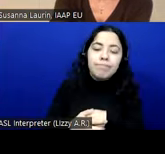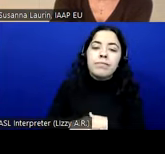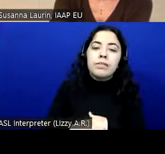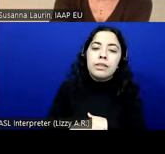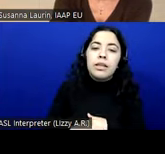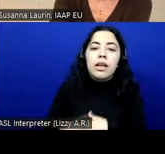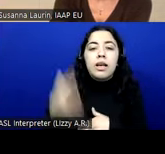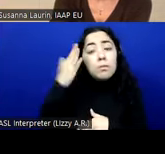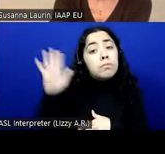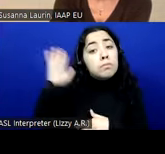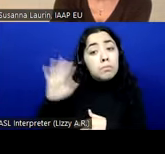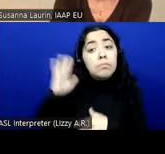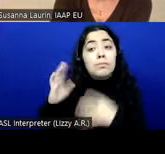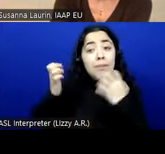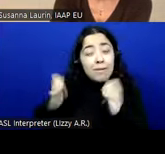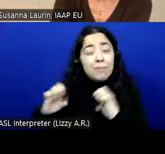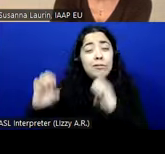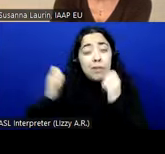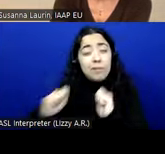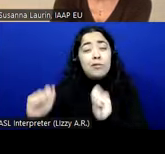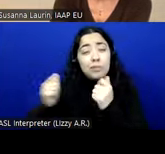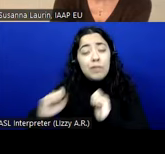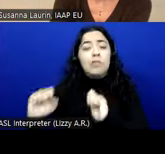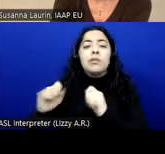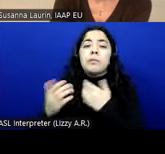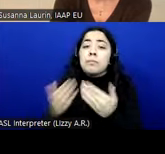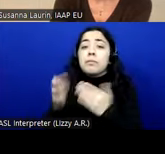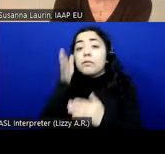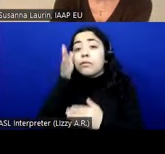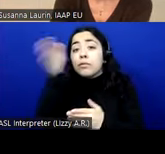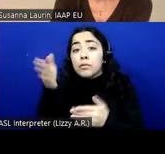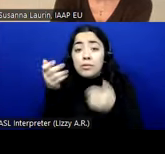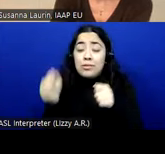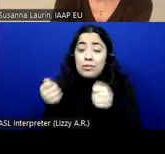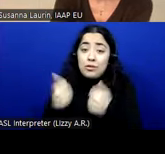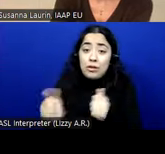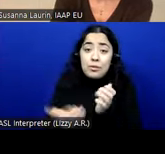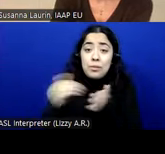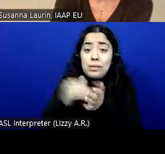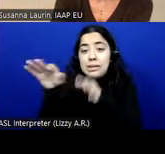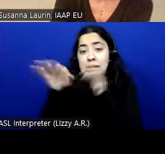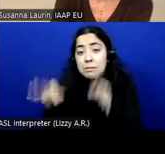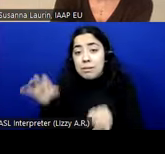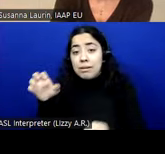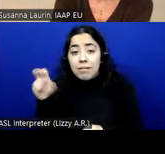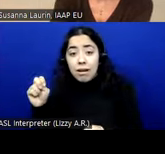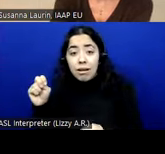the past, and it could maybe be repeated in the future to explain better EN. Yes, there's a gap